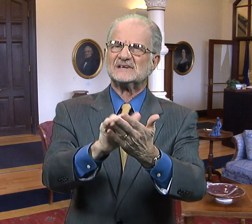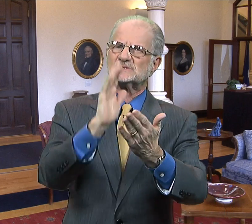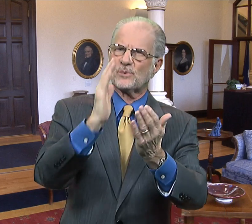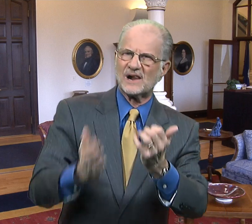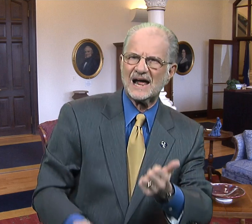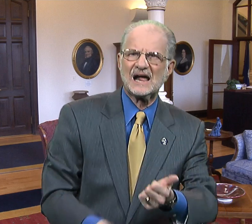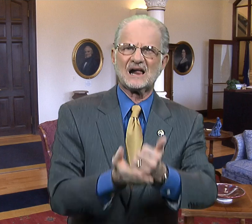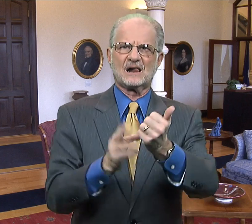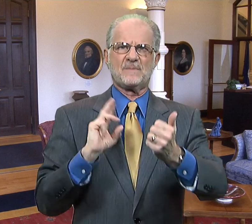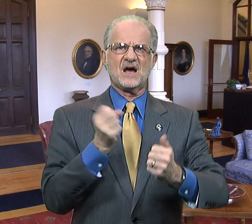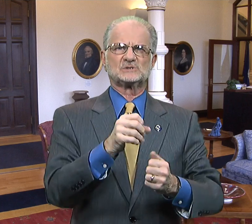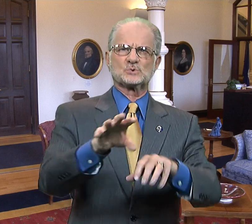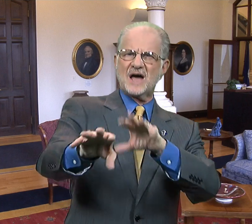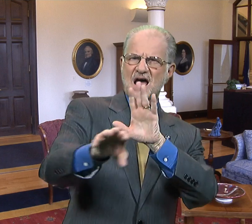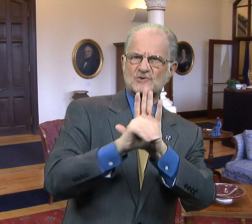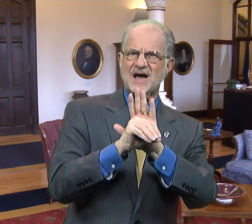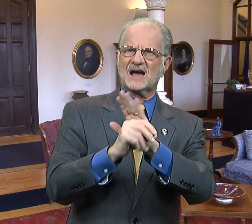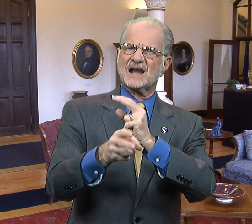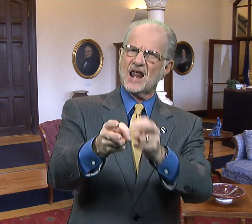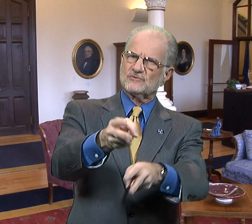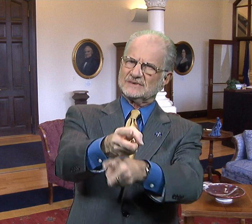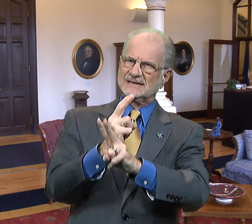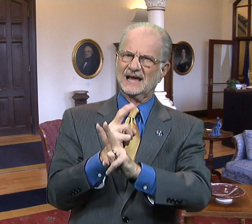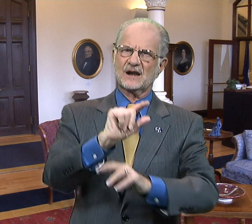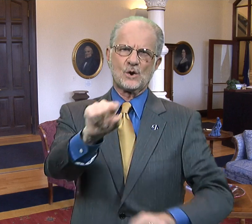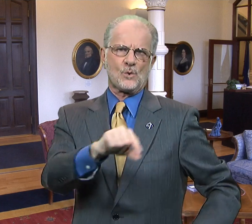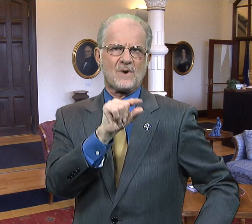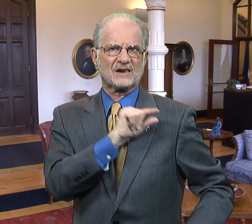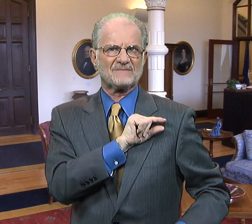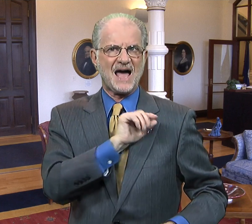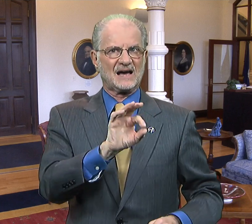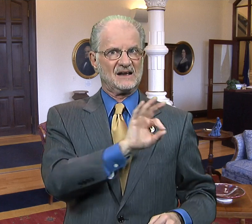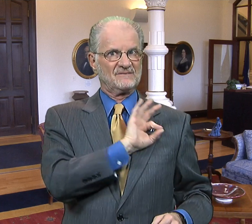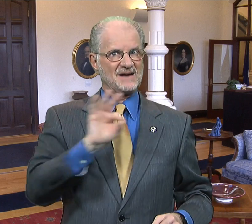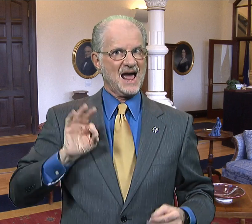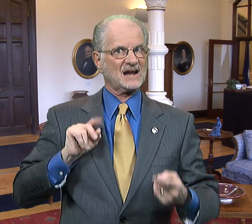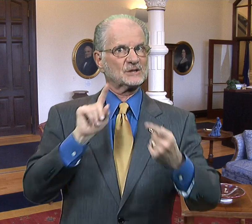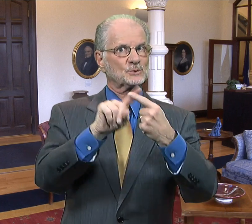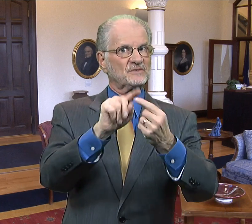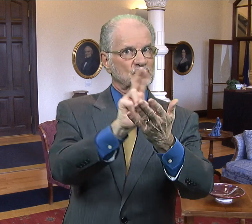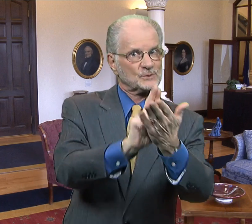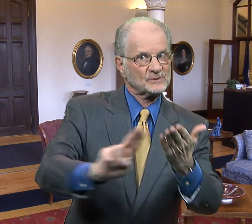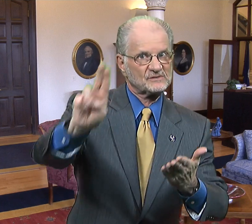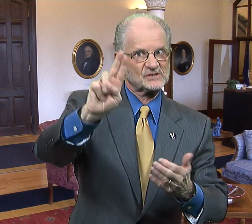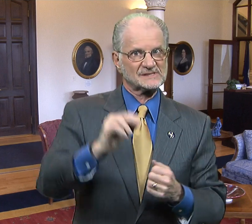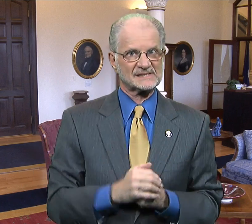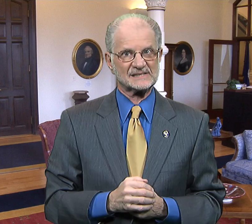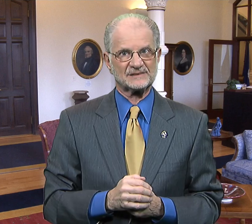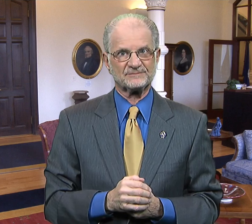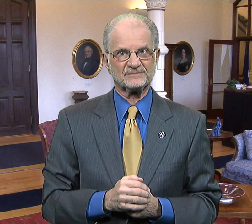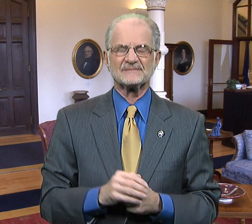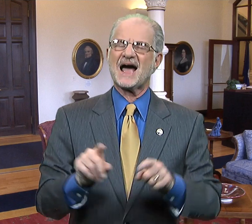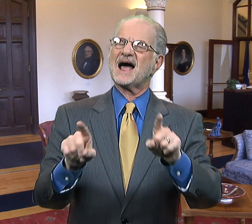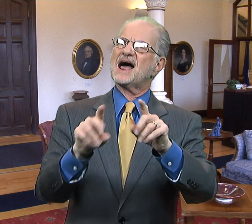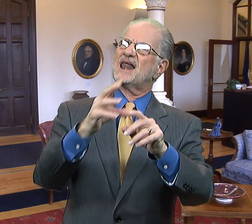This will help us attract and retain qualified faculty to the university.